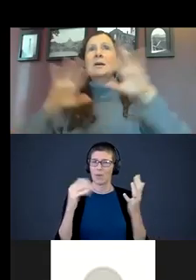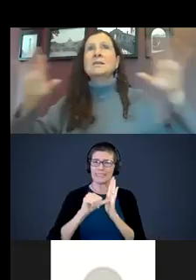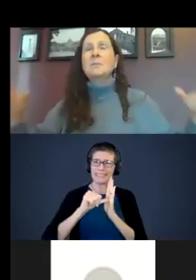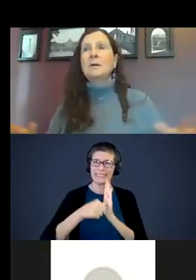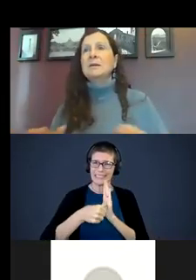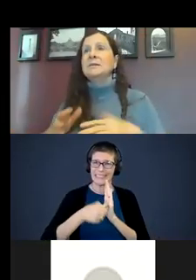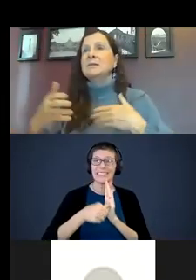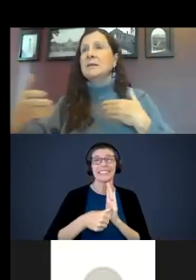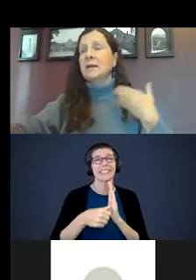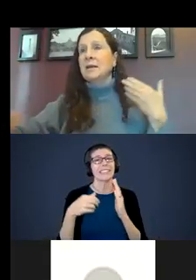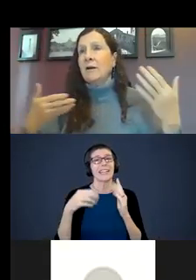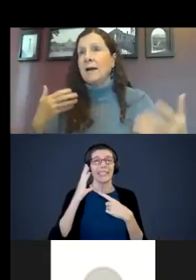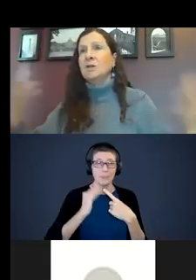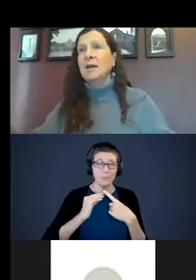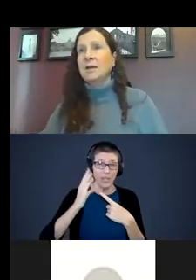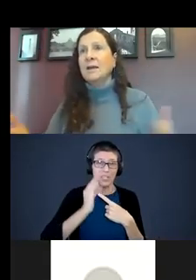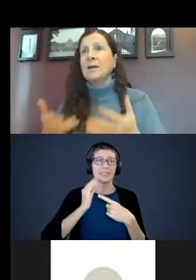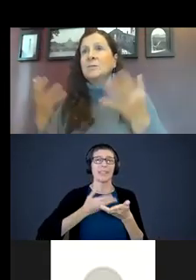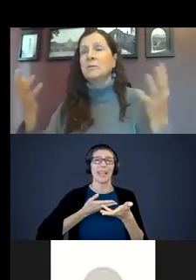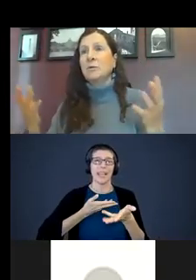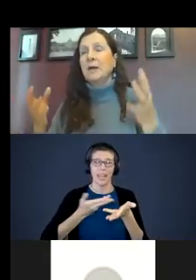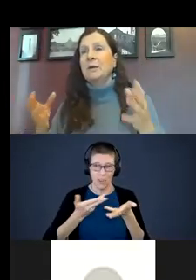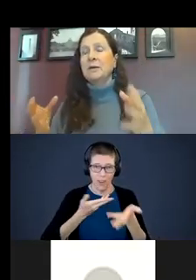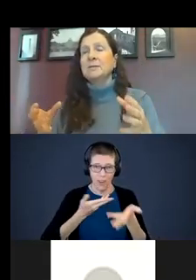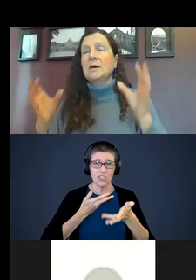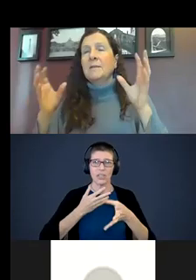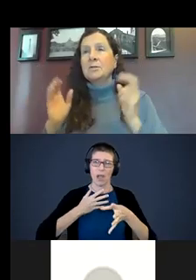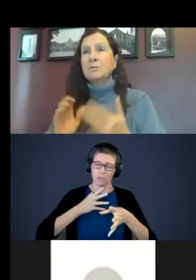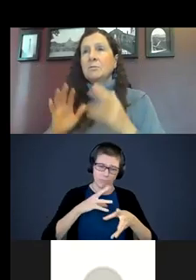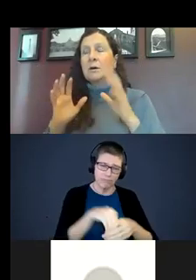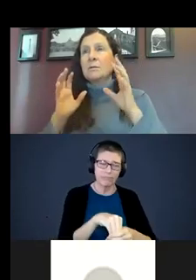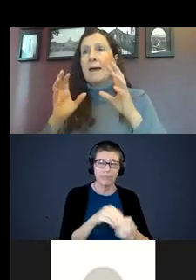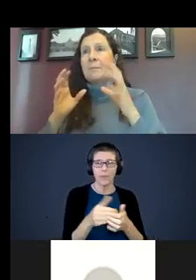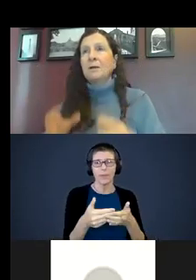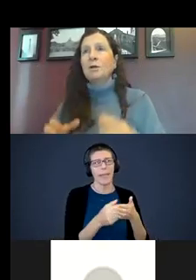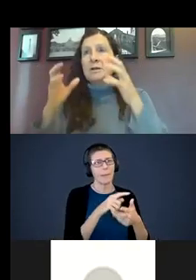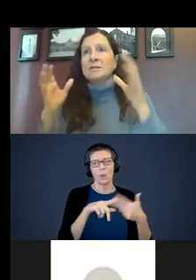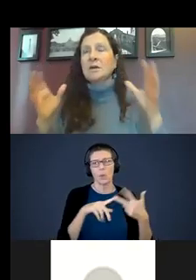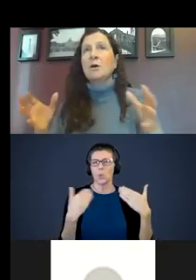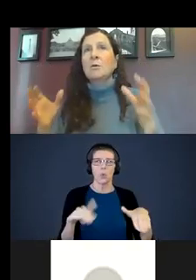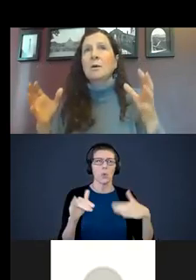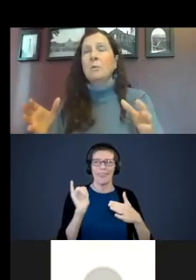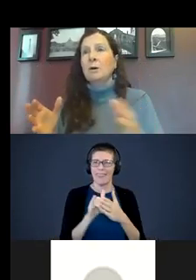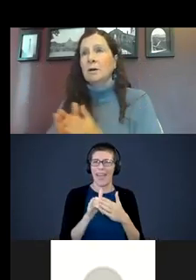experiences, interaction and engagement with your baby is. That pillar is so important